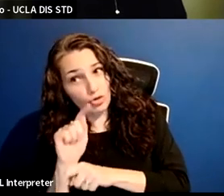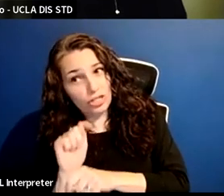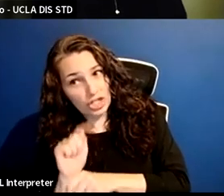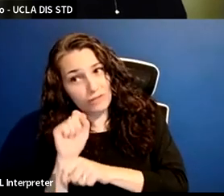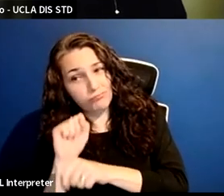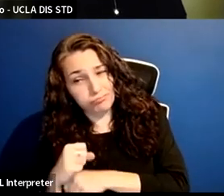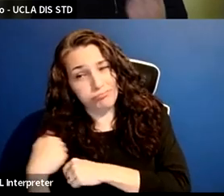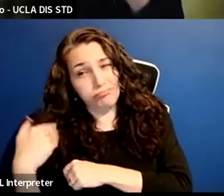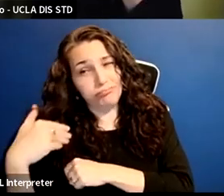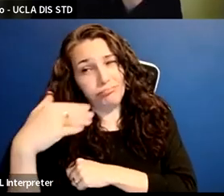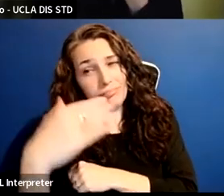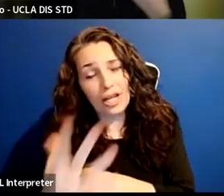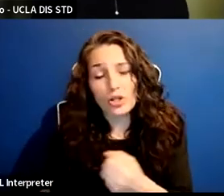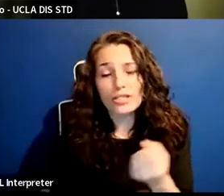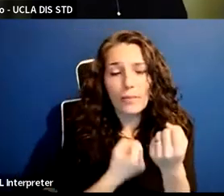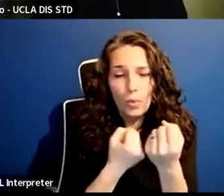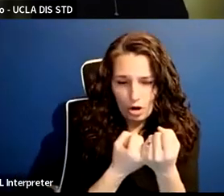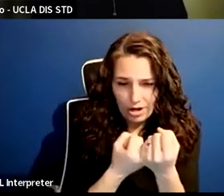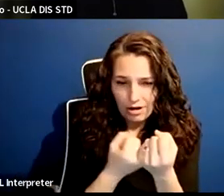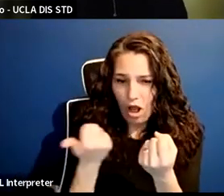from direct action and protest for decades.